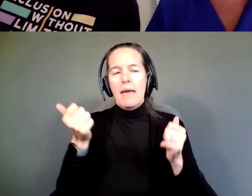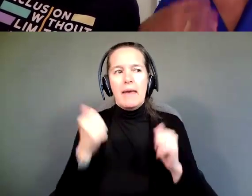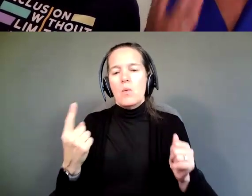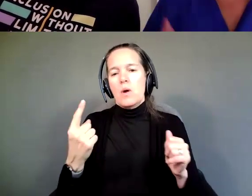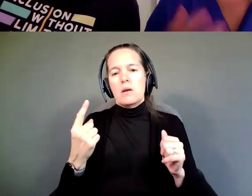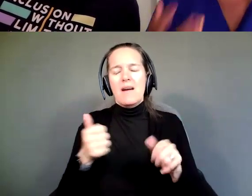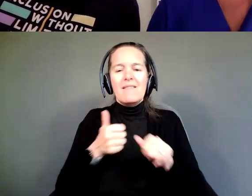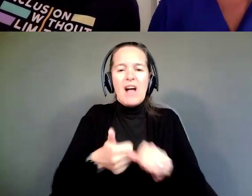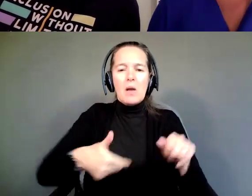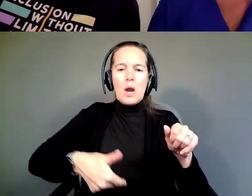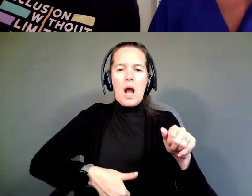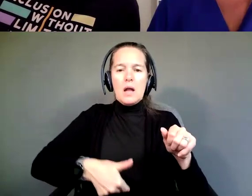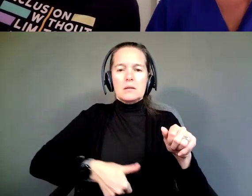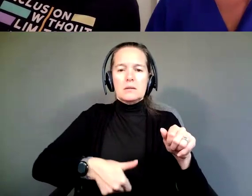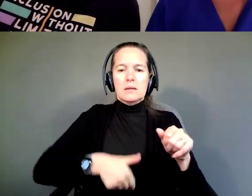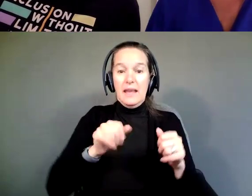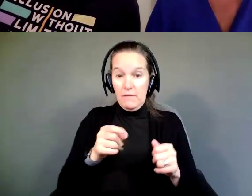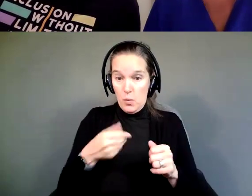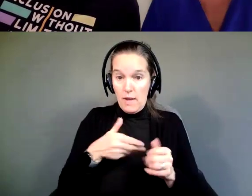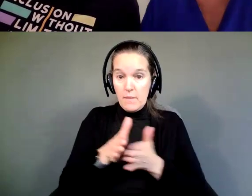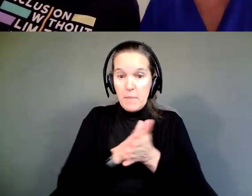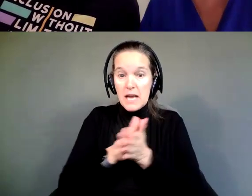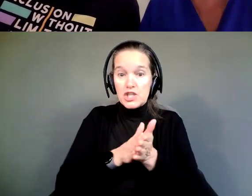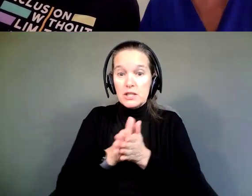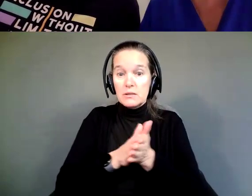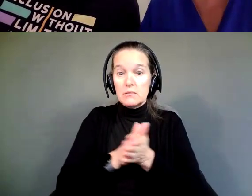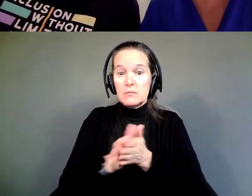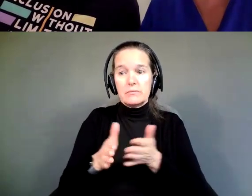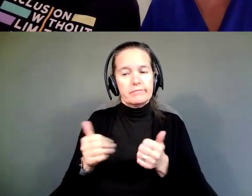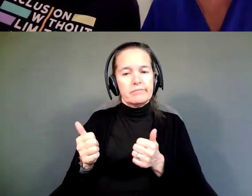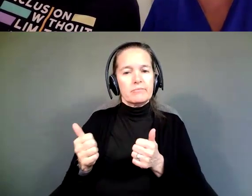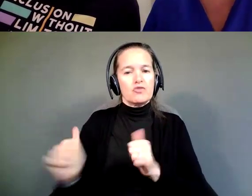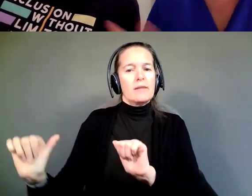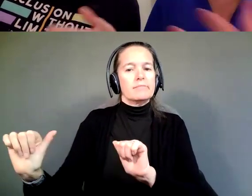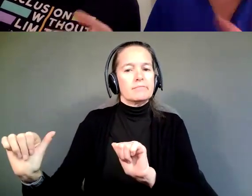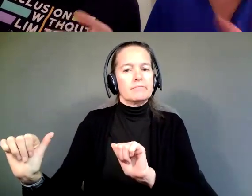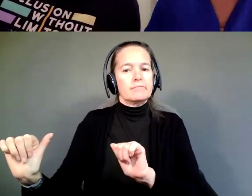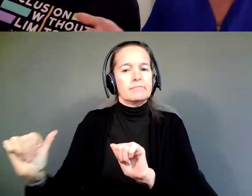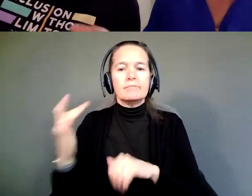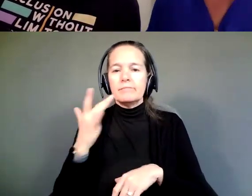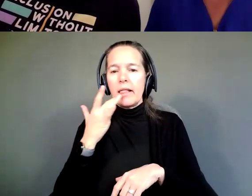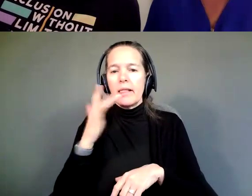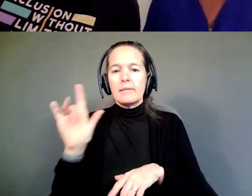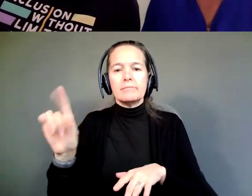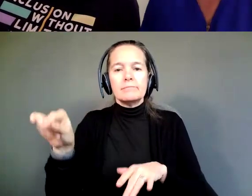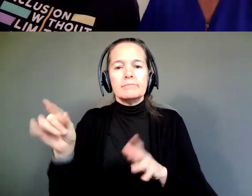If this is a passion that you have, step out and just try, you know? There's no harm the harm is in not trying.